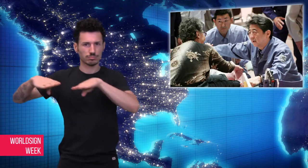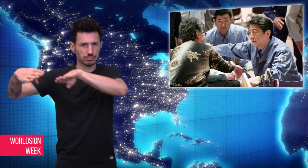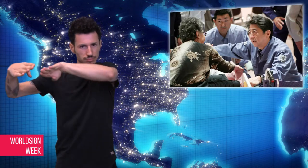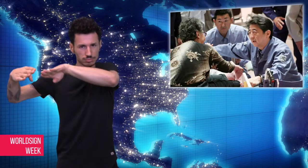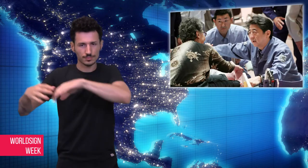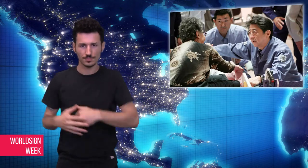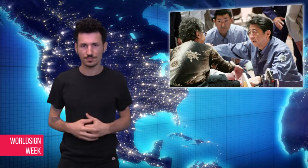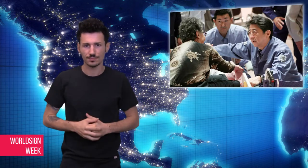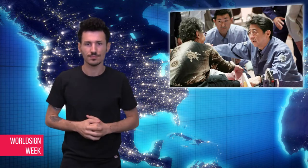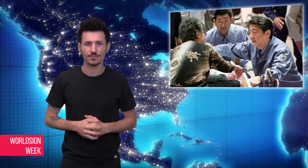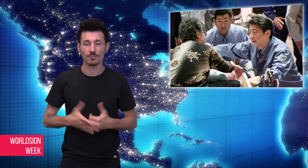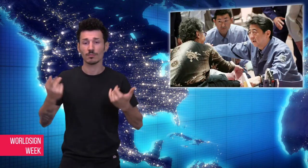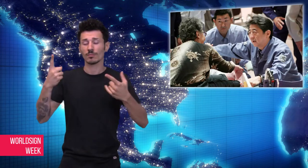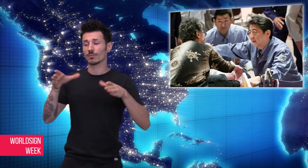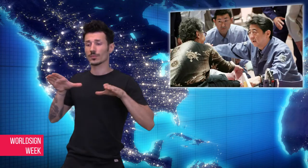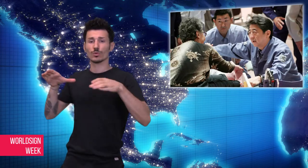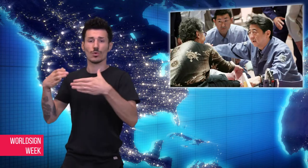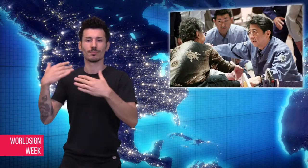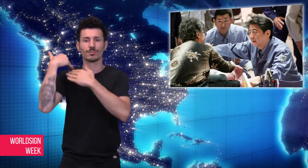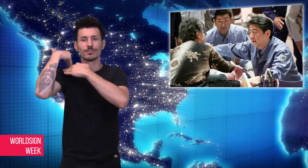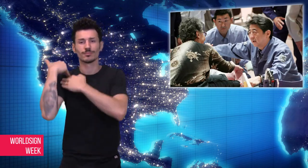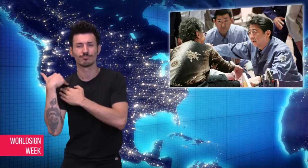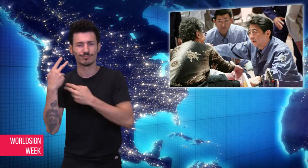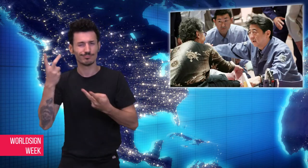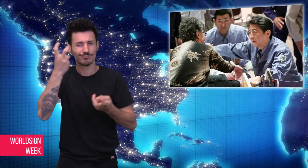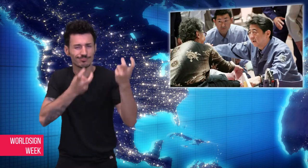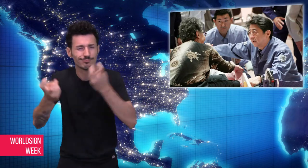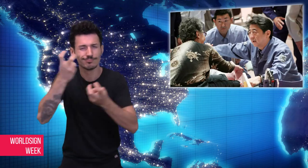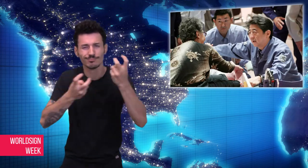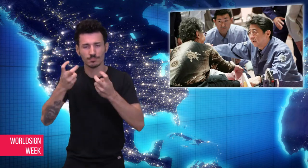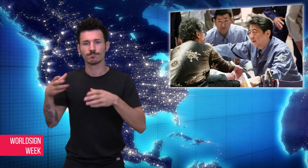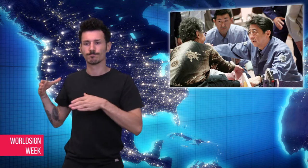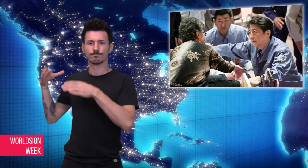vehicles in parking lots. Rescue workers were deployed to search for